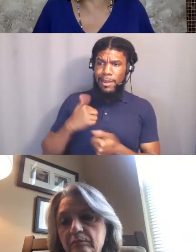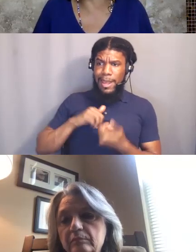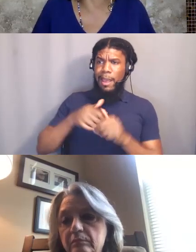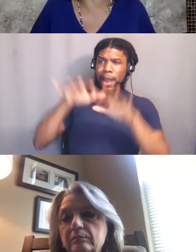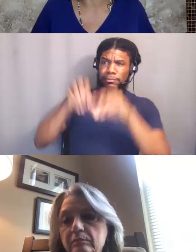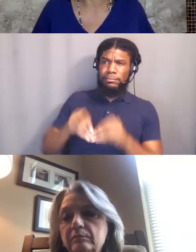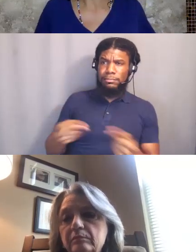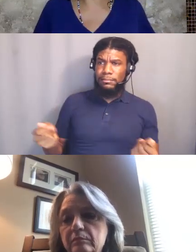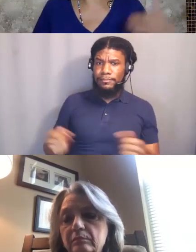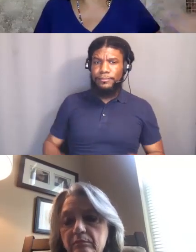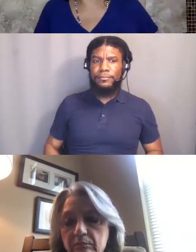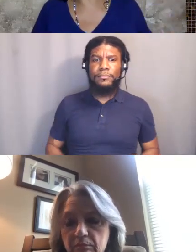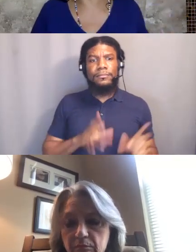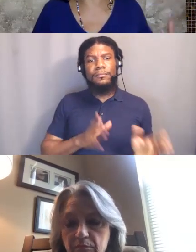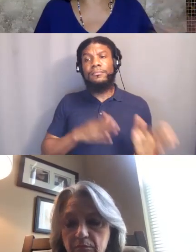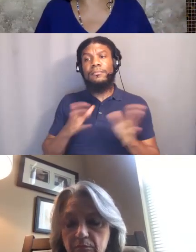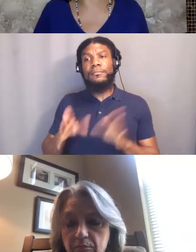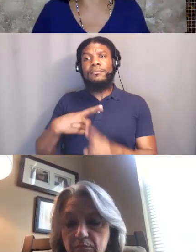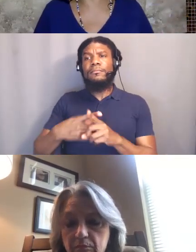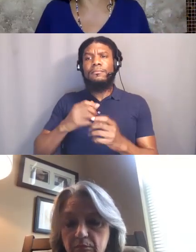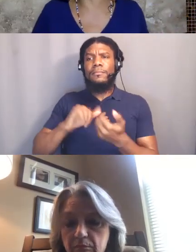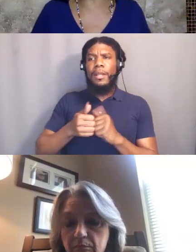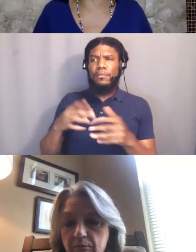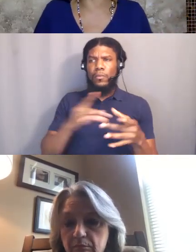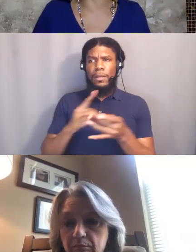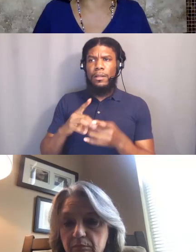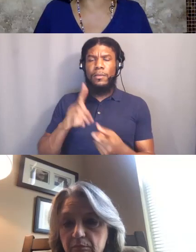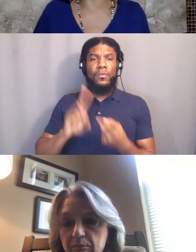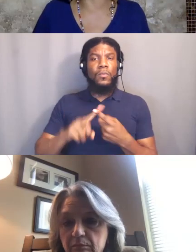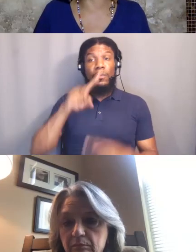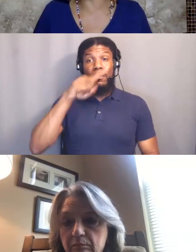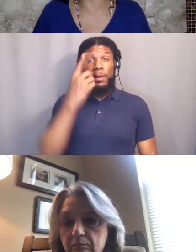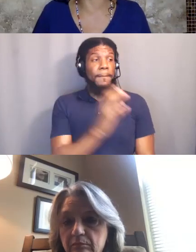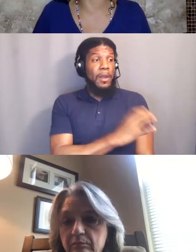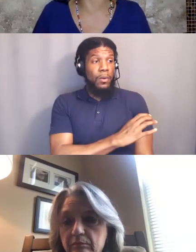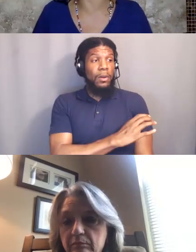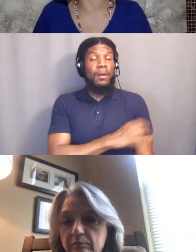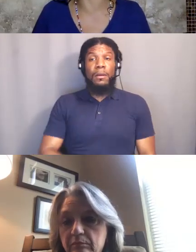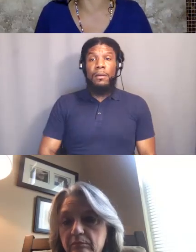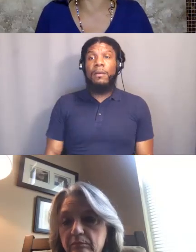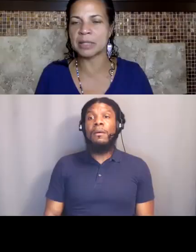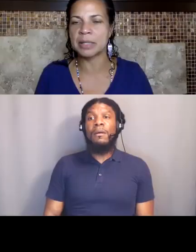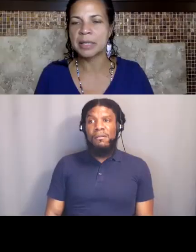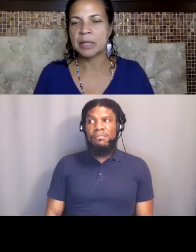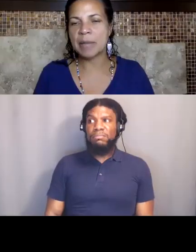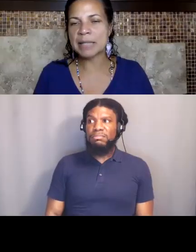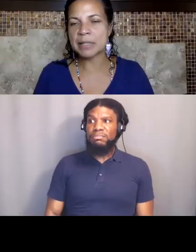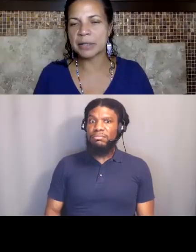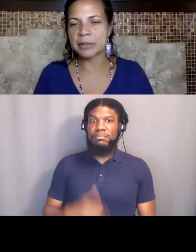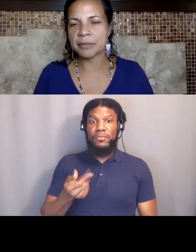Like we, I think about as we've been looking back over this last several days when we think about the Tulsa massacre,